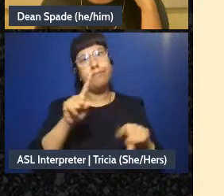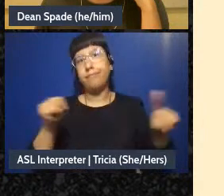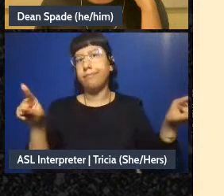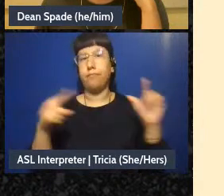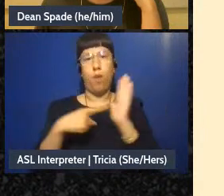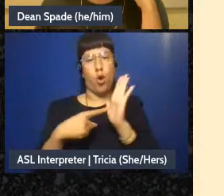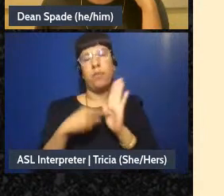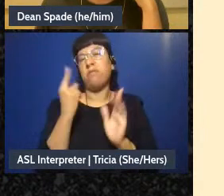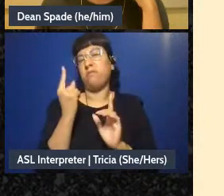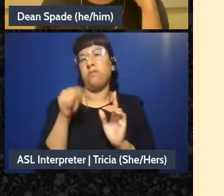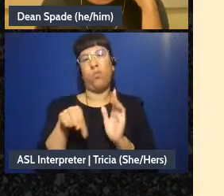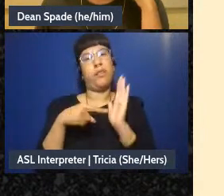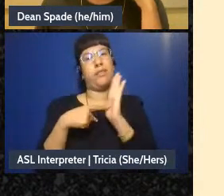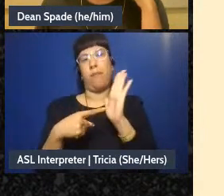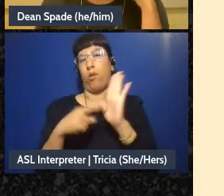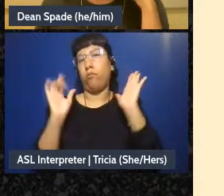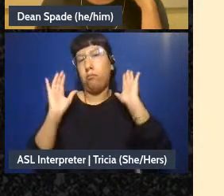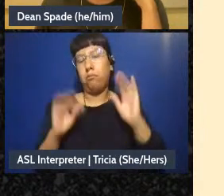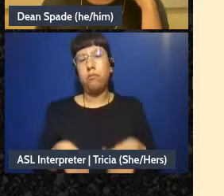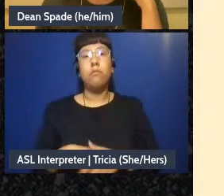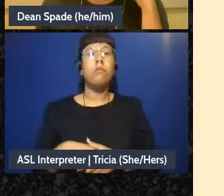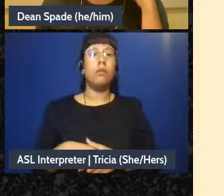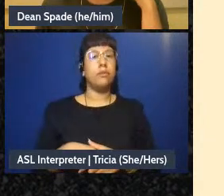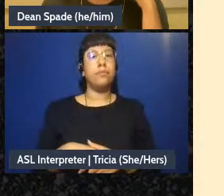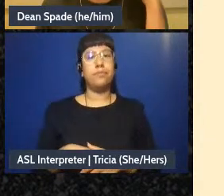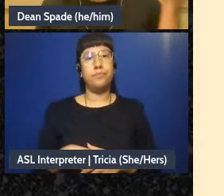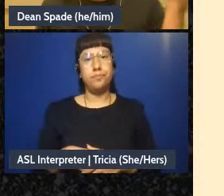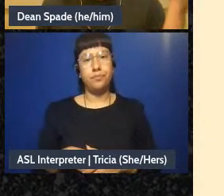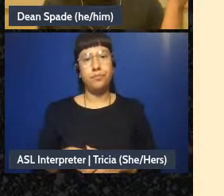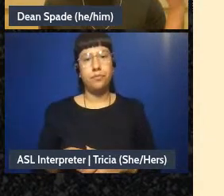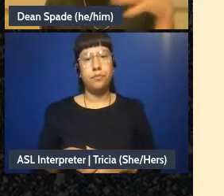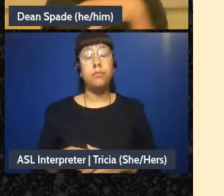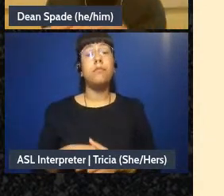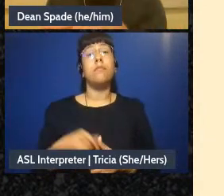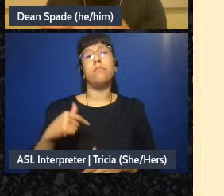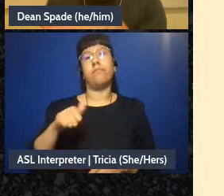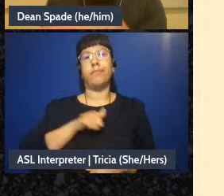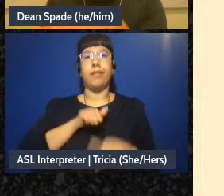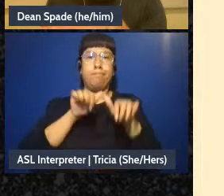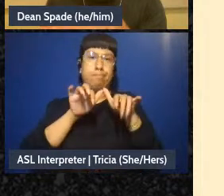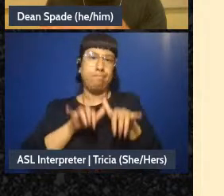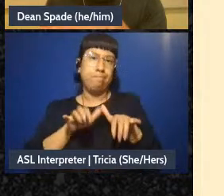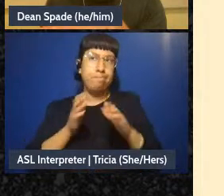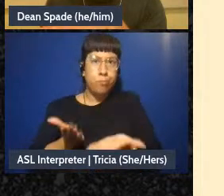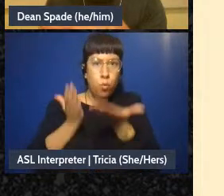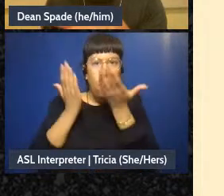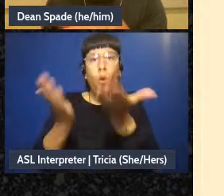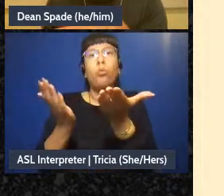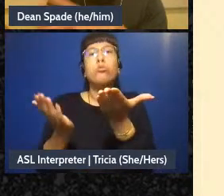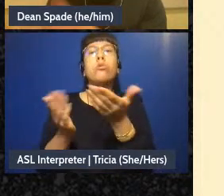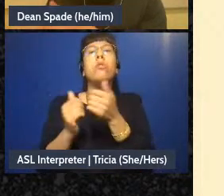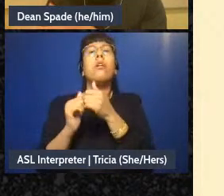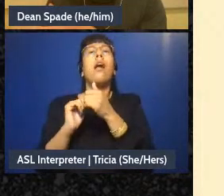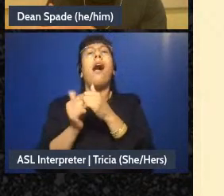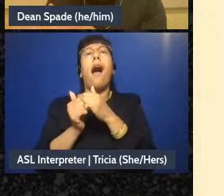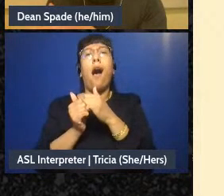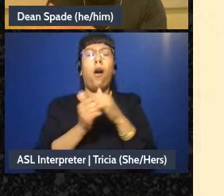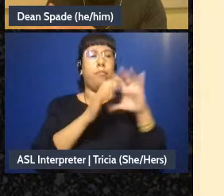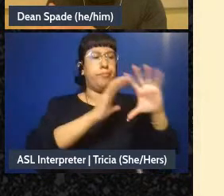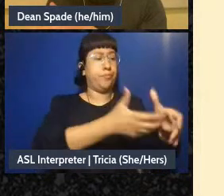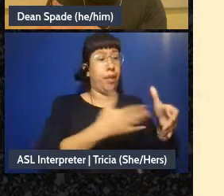and so this was just a-a-a proposal I made about how people move from being a volunteer to a team